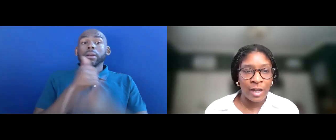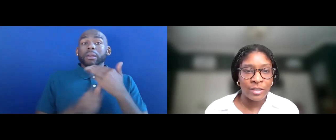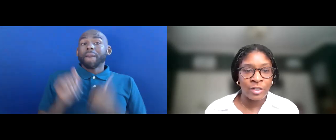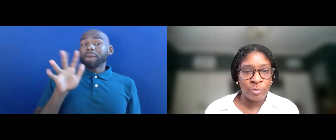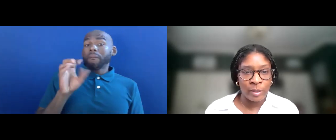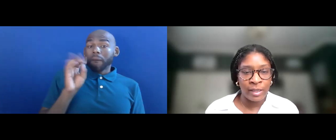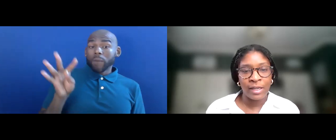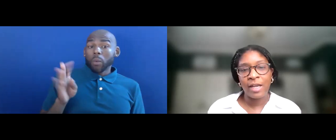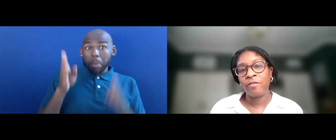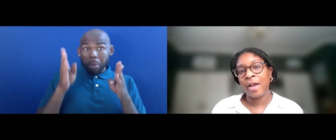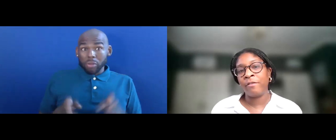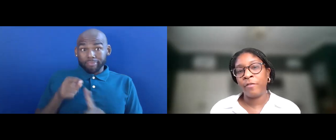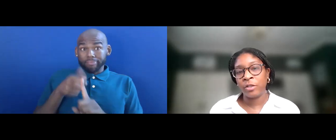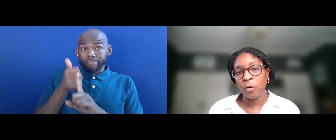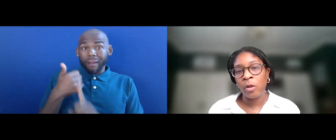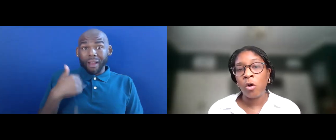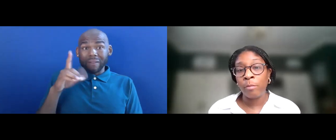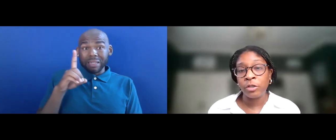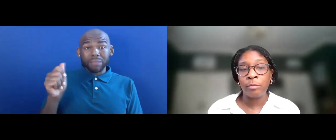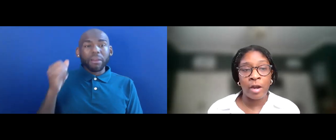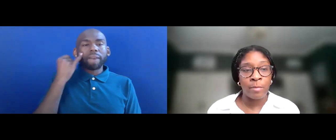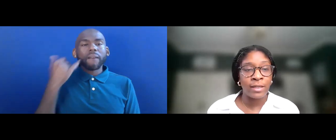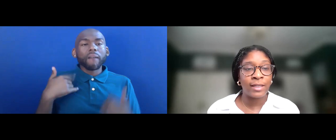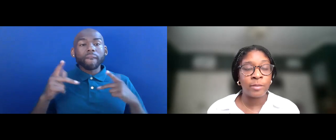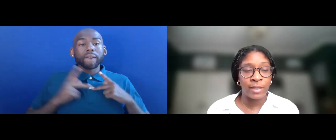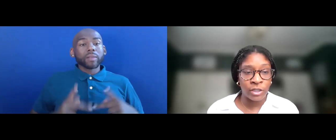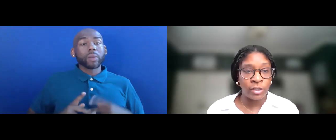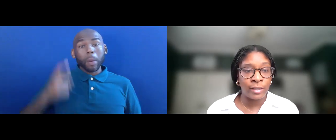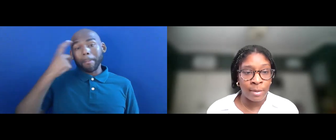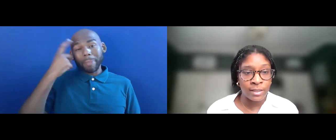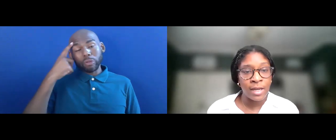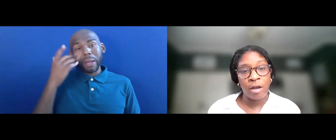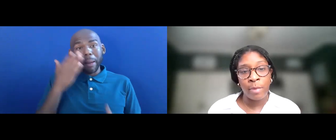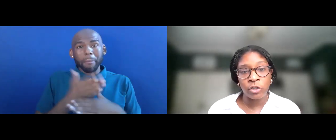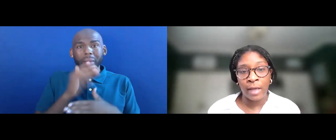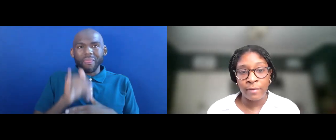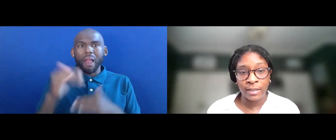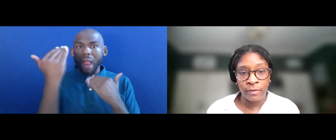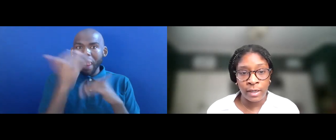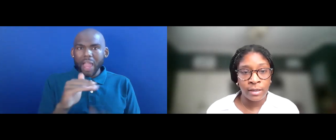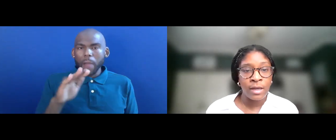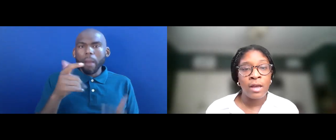PERSON HAS A DISABILITY IF THEY HAVE A PHYSICAL, MENTAL IMPAIRMENT THAT SUBSTANTIALLY LIMITS A MAJOR LIFE ACTIVITY.